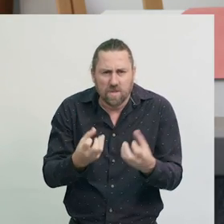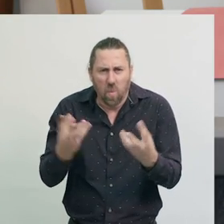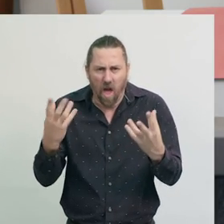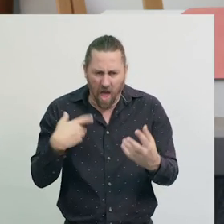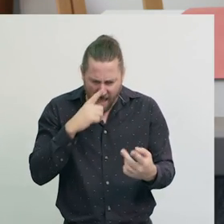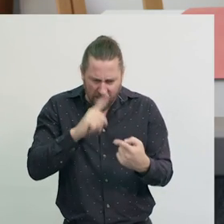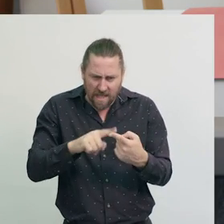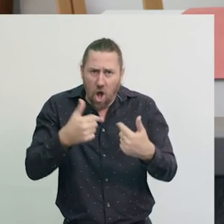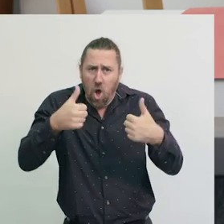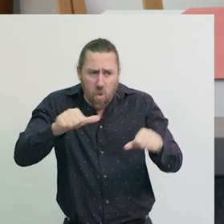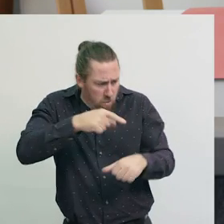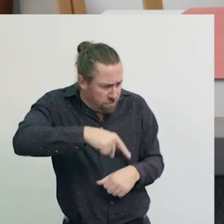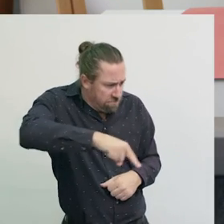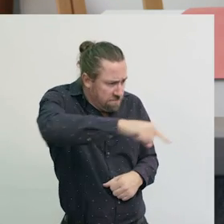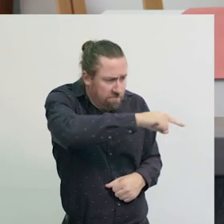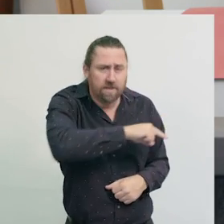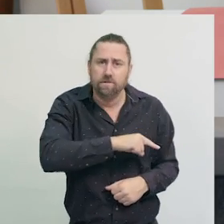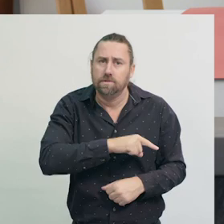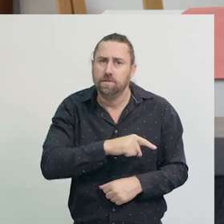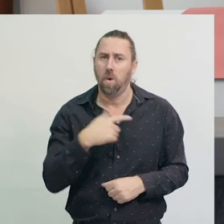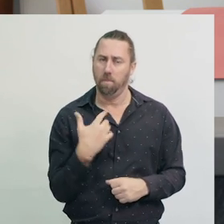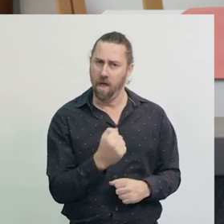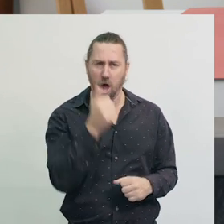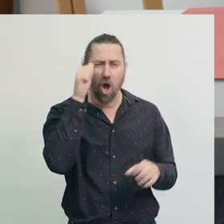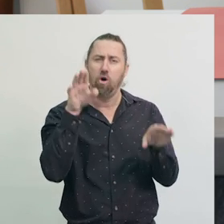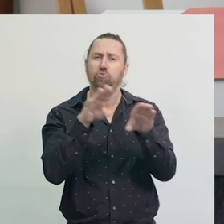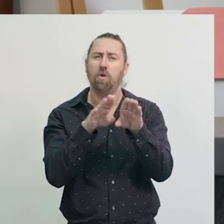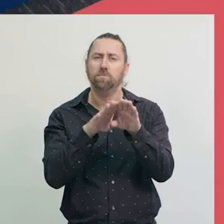We can sort our rubbish into the right bins.